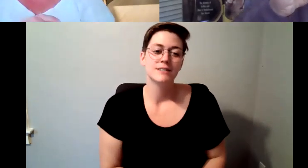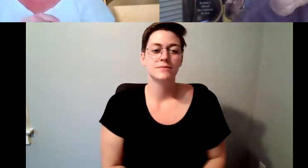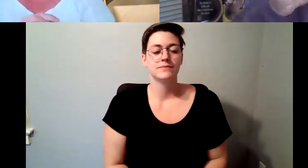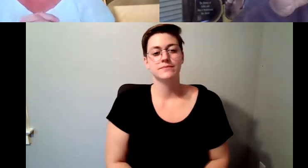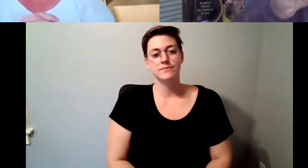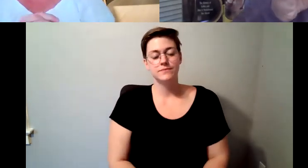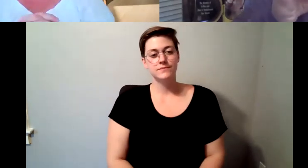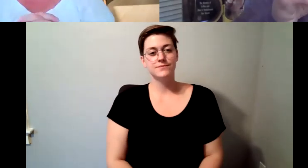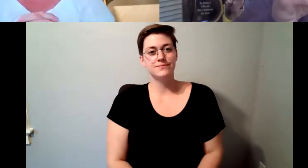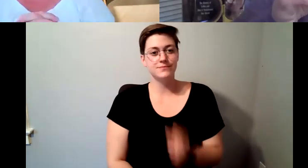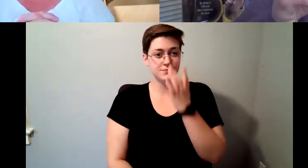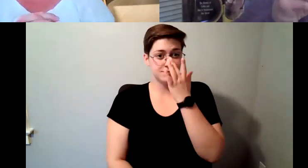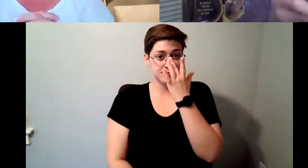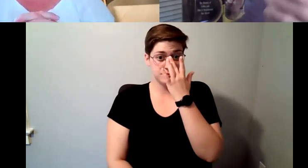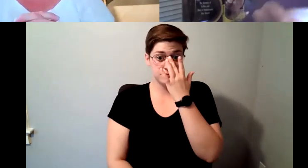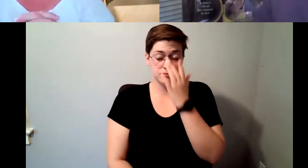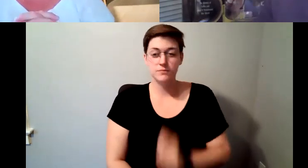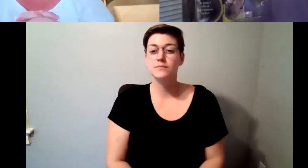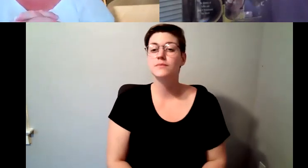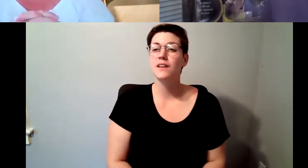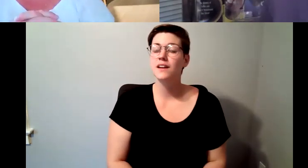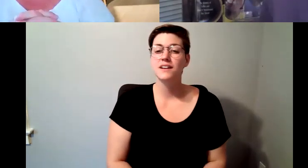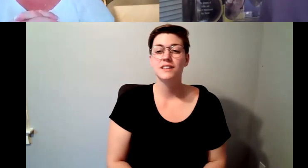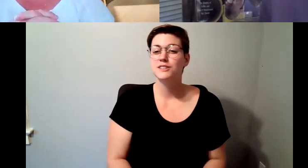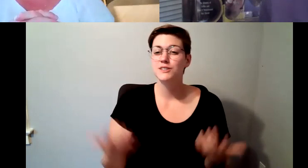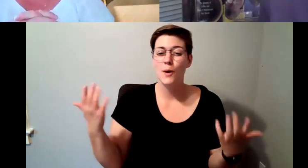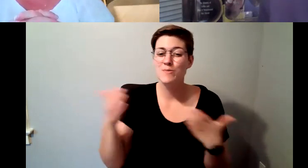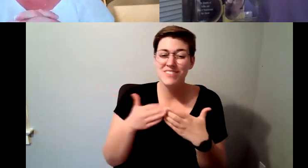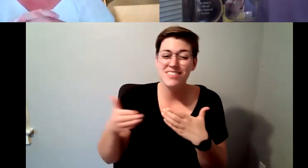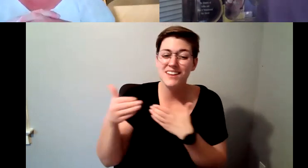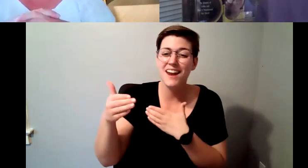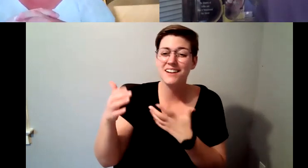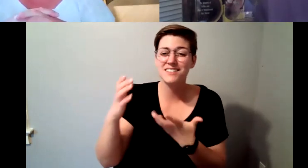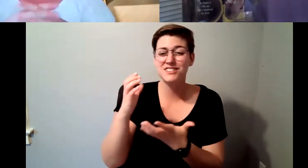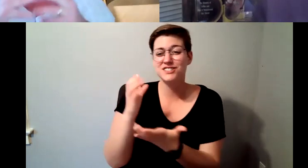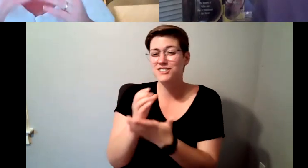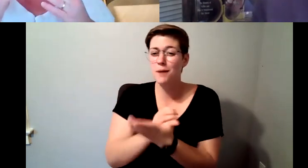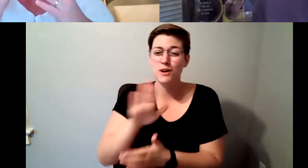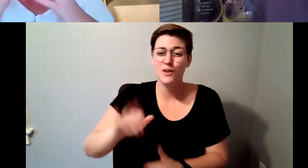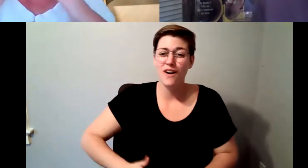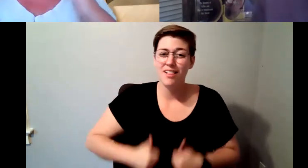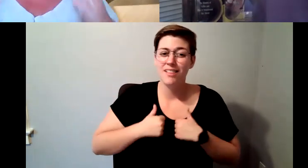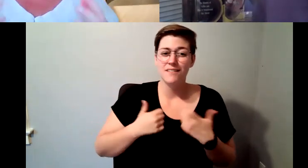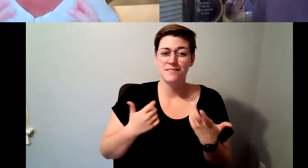Kelly Redder: So what is the next coffee chapter majors life than a baby I you've written this